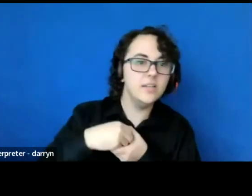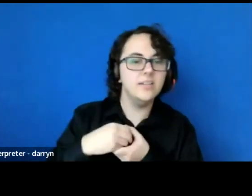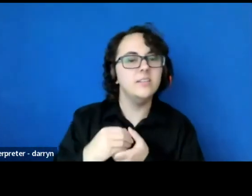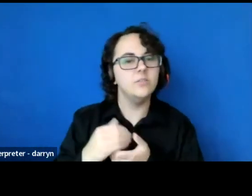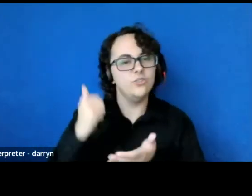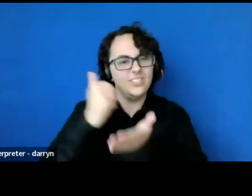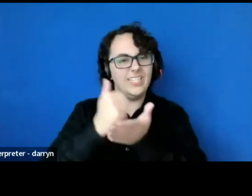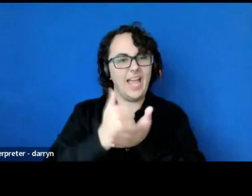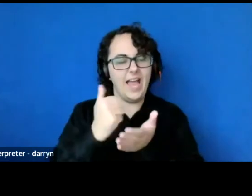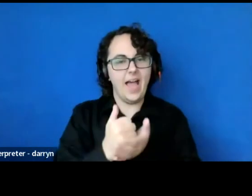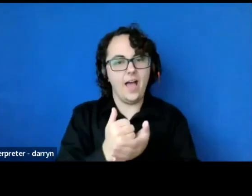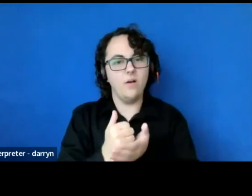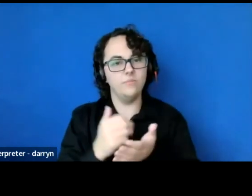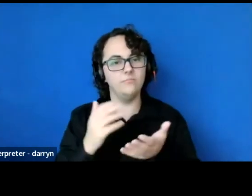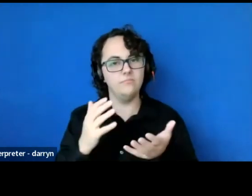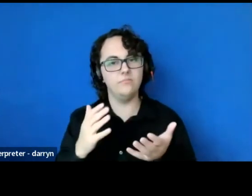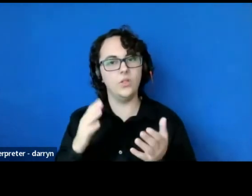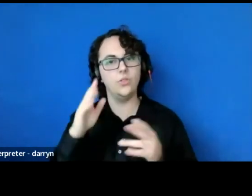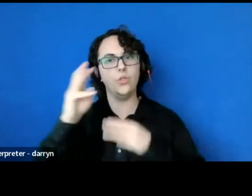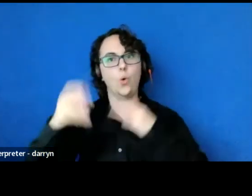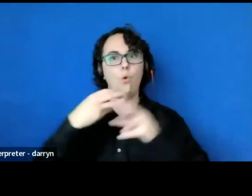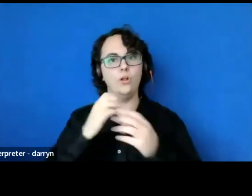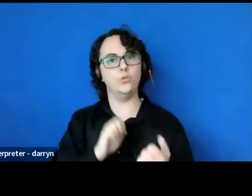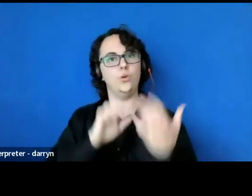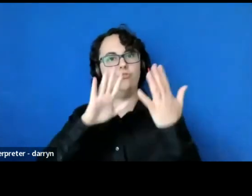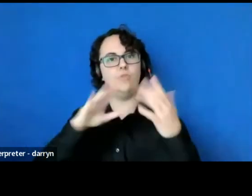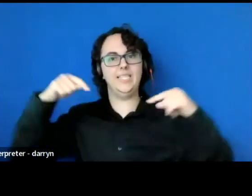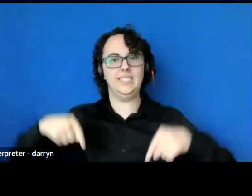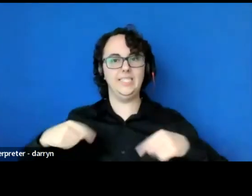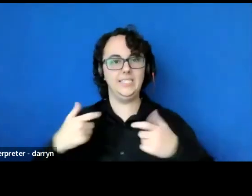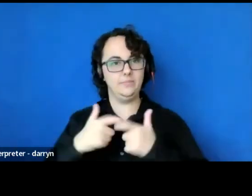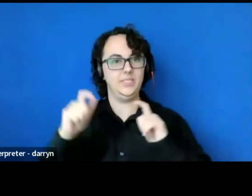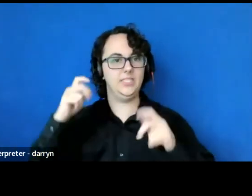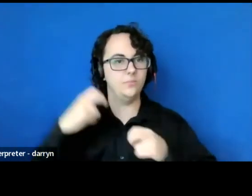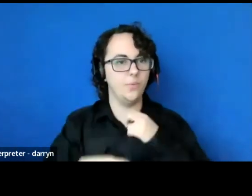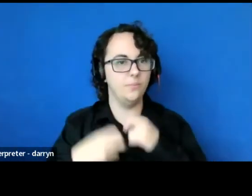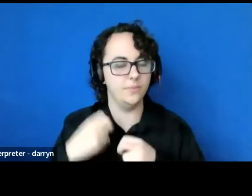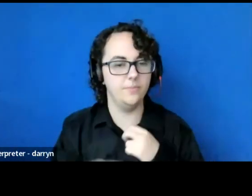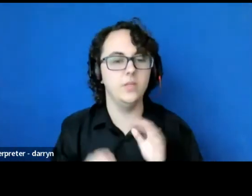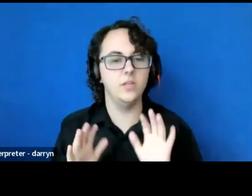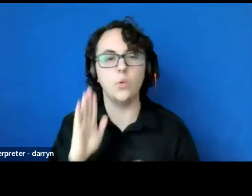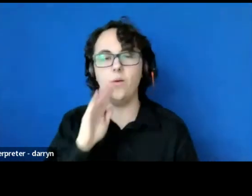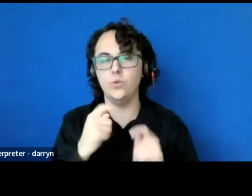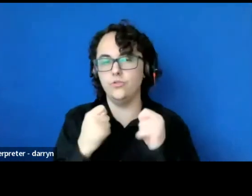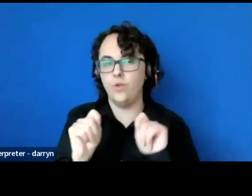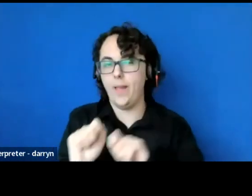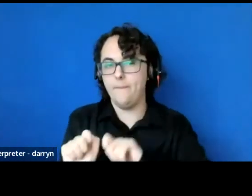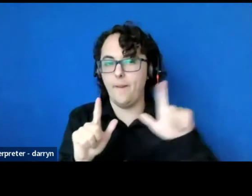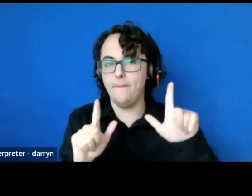to address this problem. So I'm going to try to share my screen, here we go.